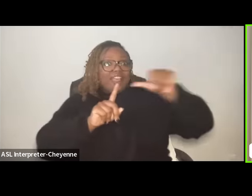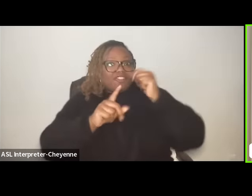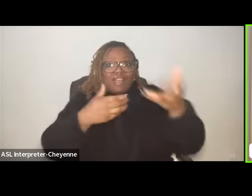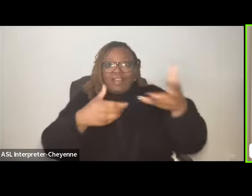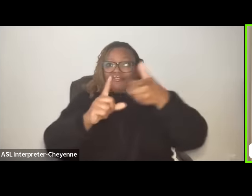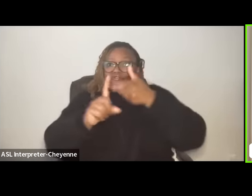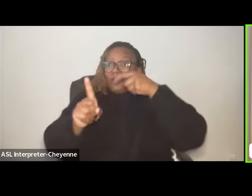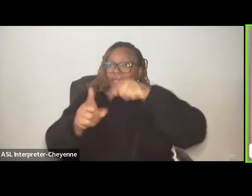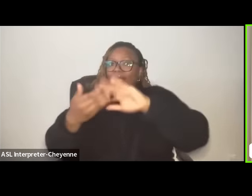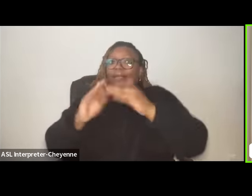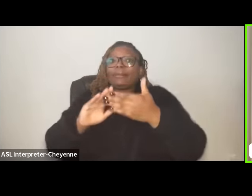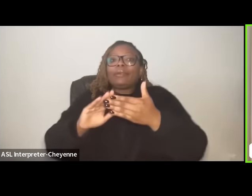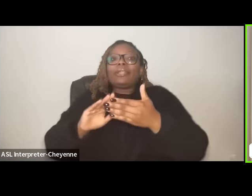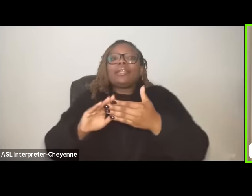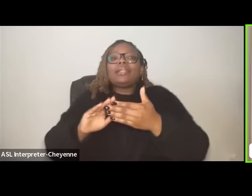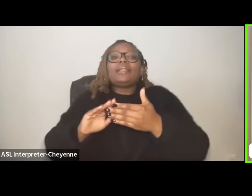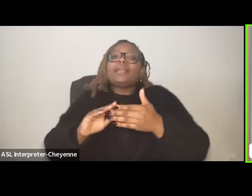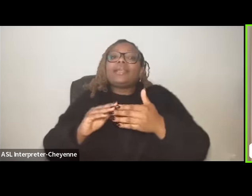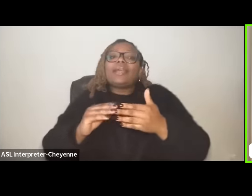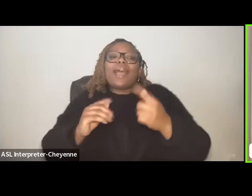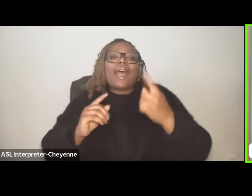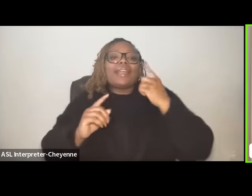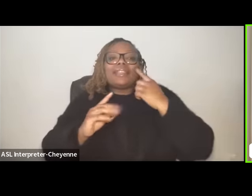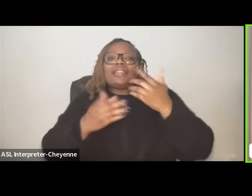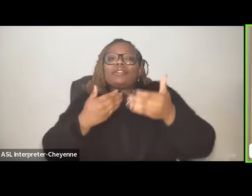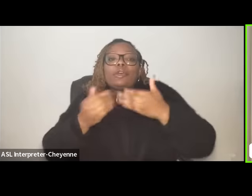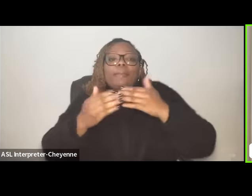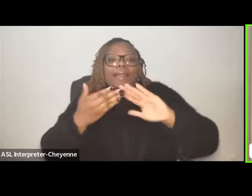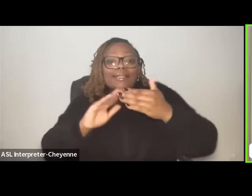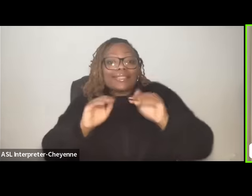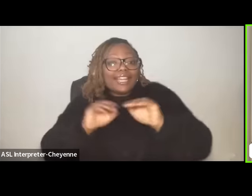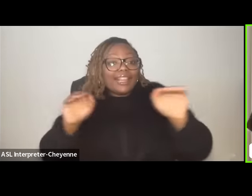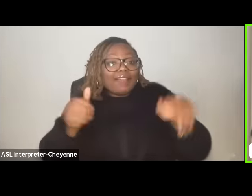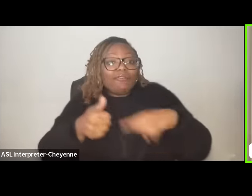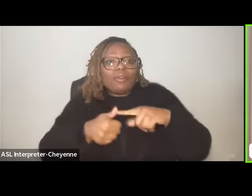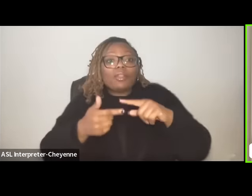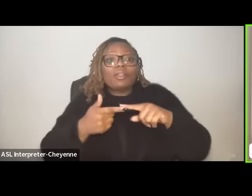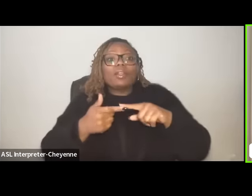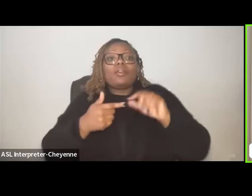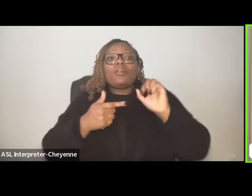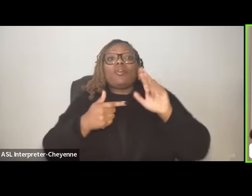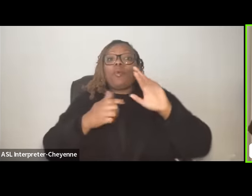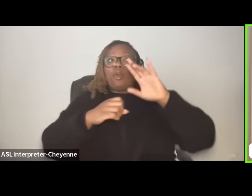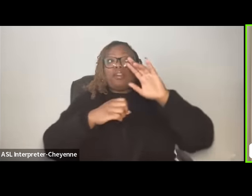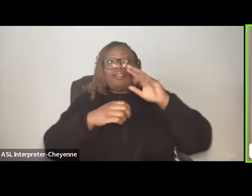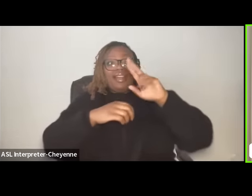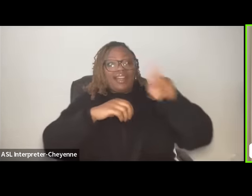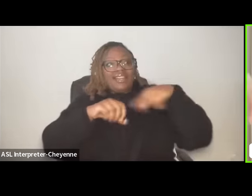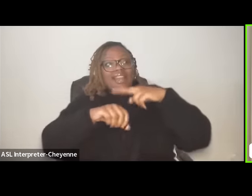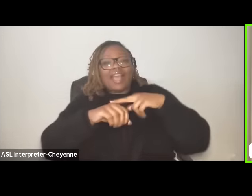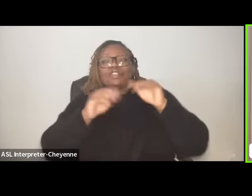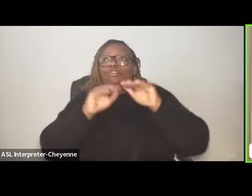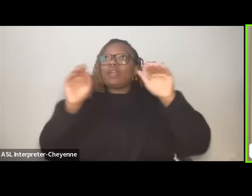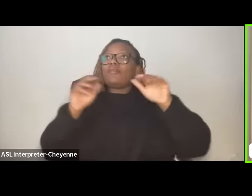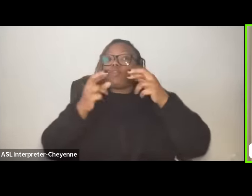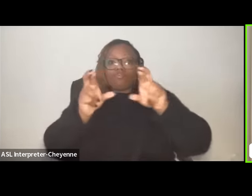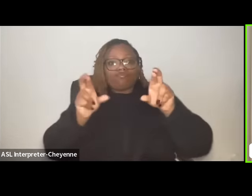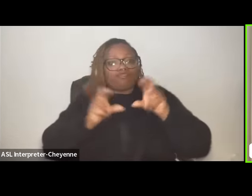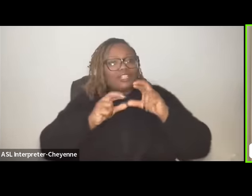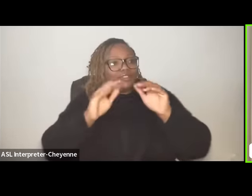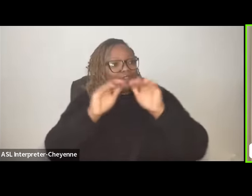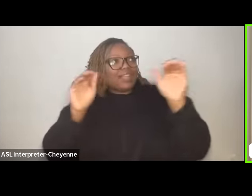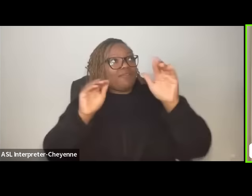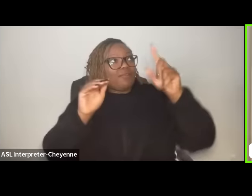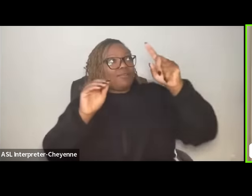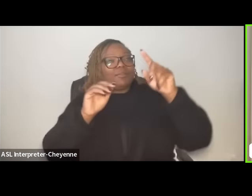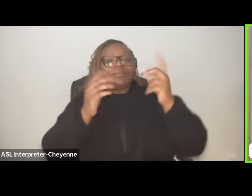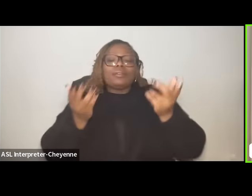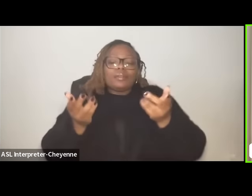that resonates whether it's on a city level or on a national level or a regional level and so um as